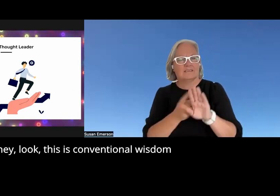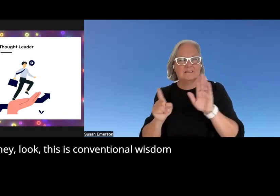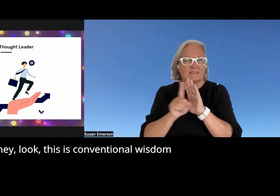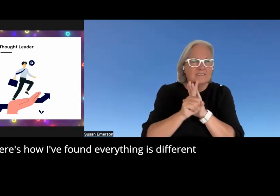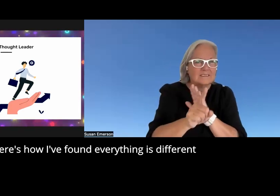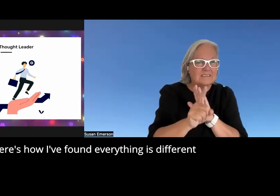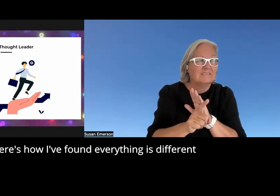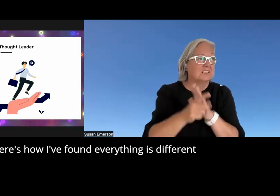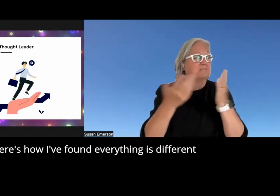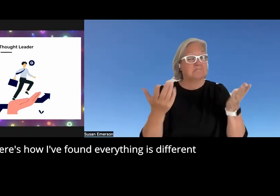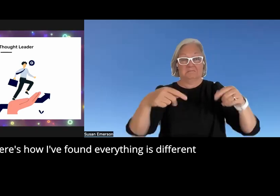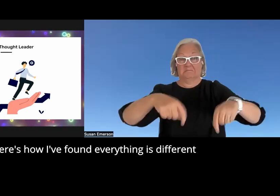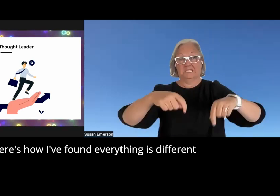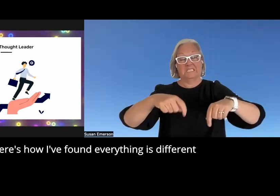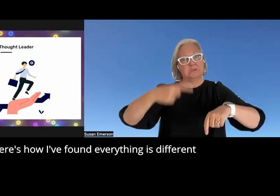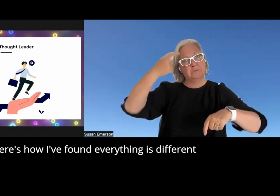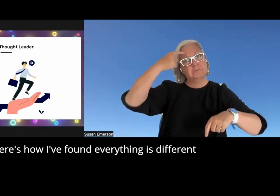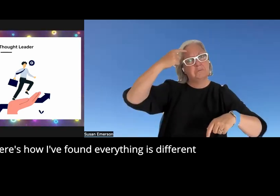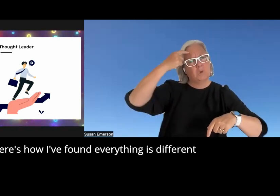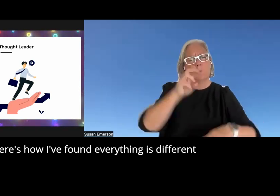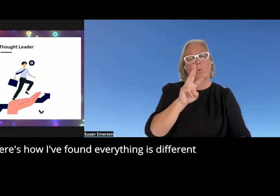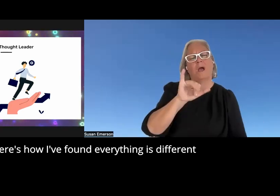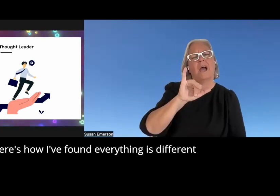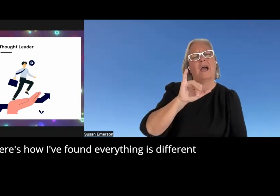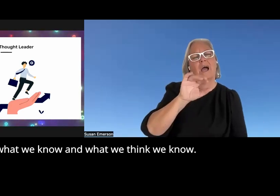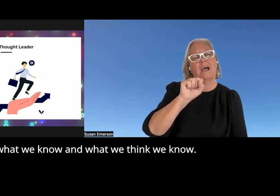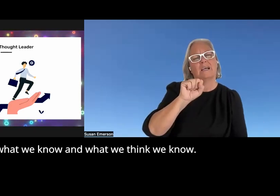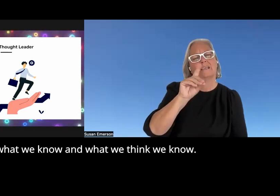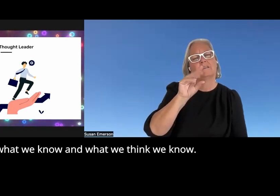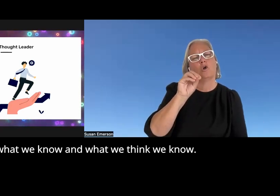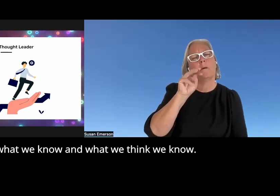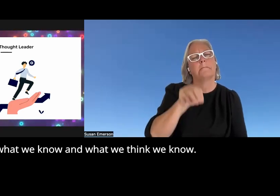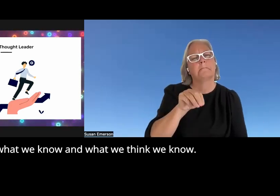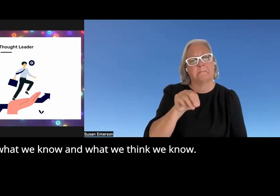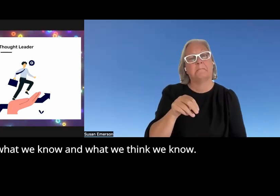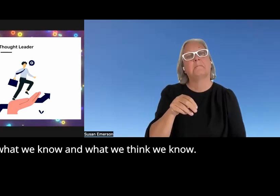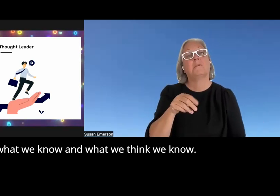wisdom and here's how I've found everything is different than what we know and what we think we